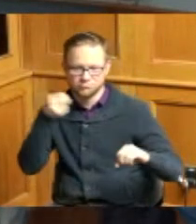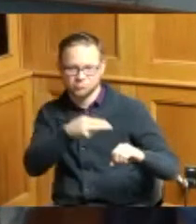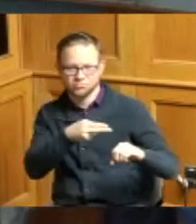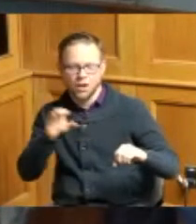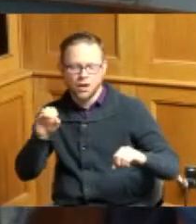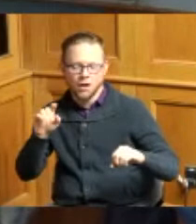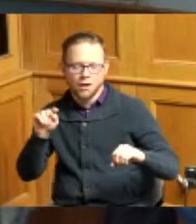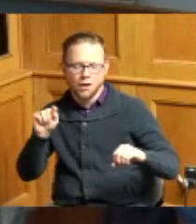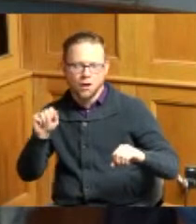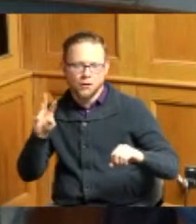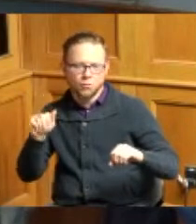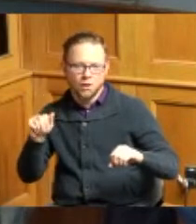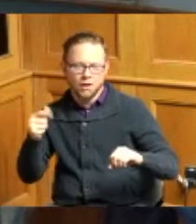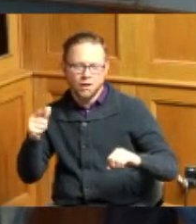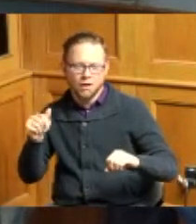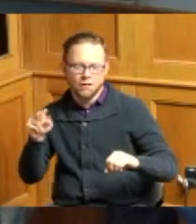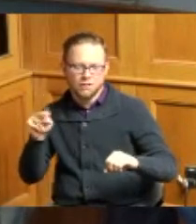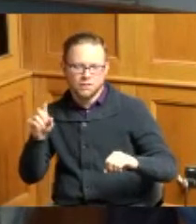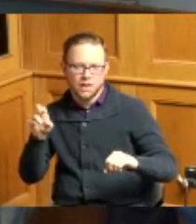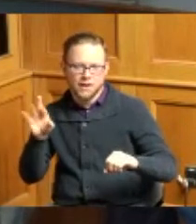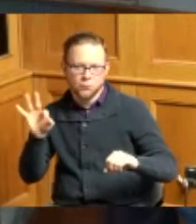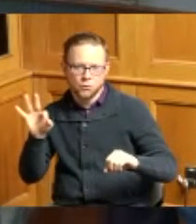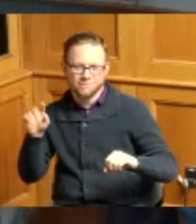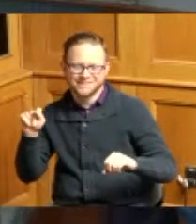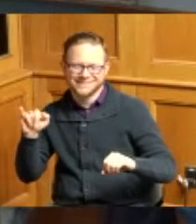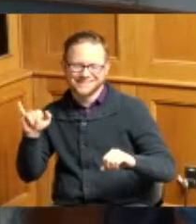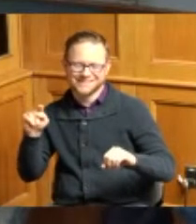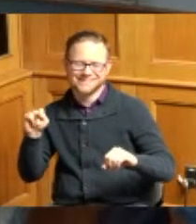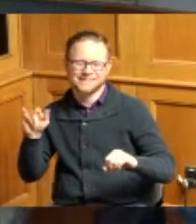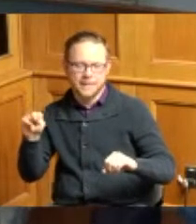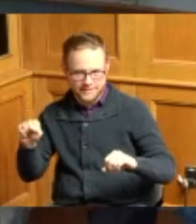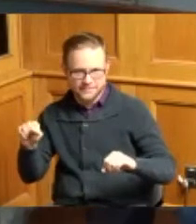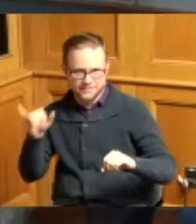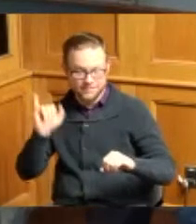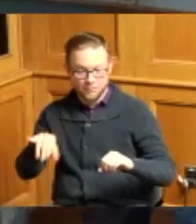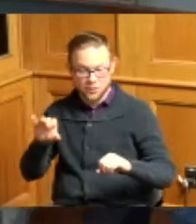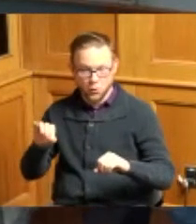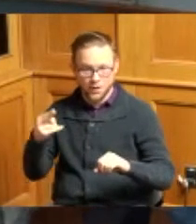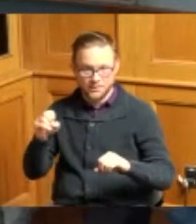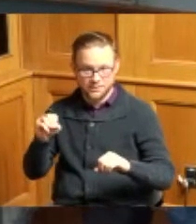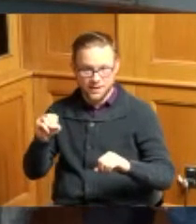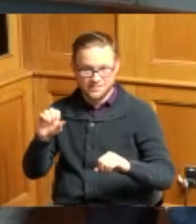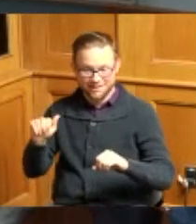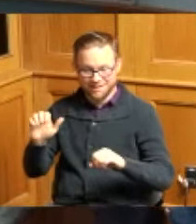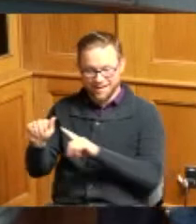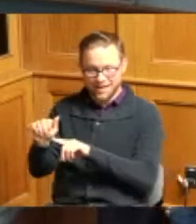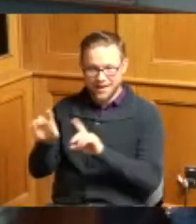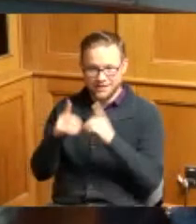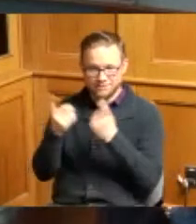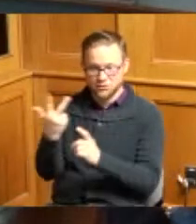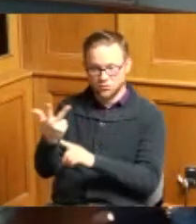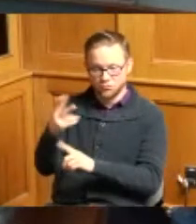Titans in the Ohio High School Athletic Association division iii boys basketball state